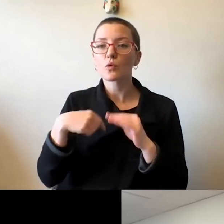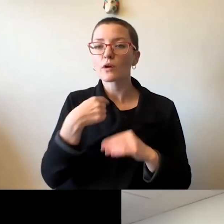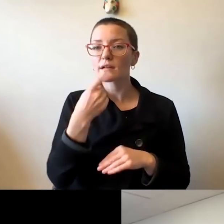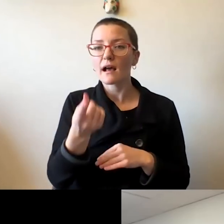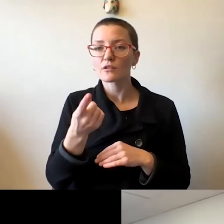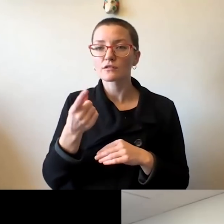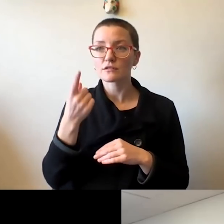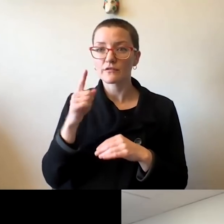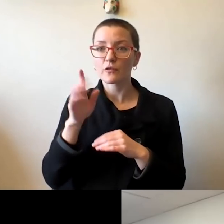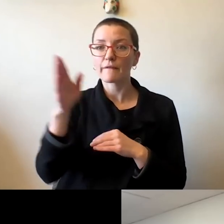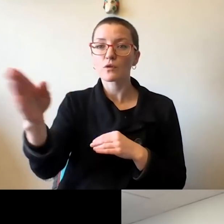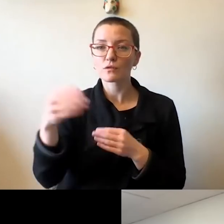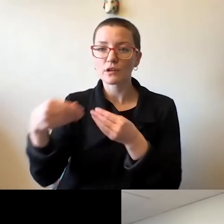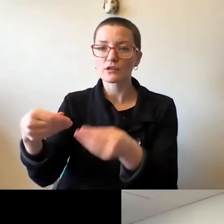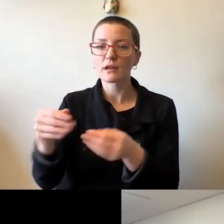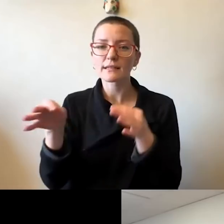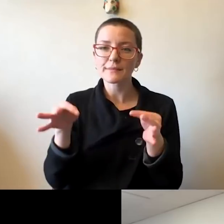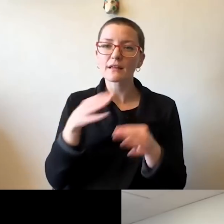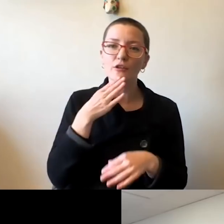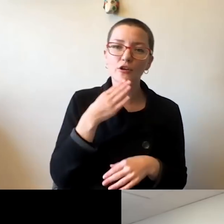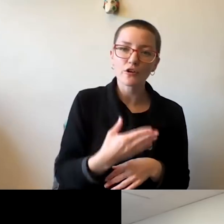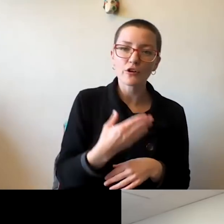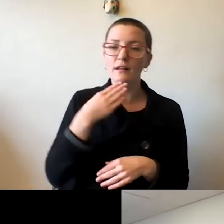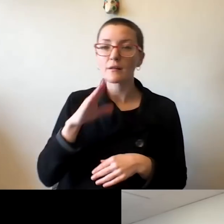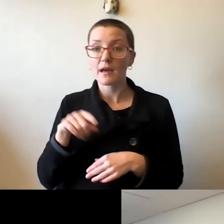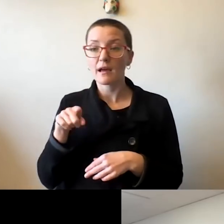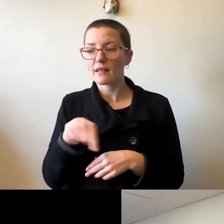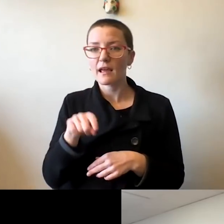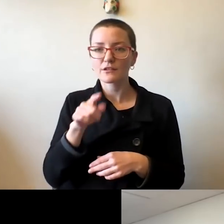that they had to endure during this year 2020 and COVID-19,